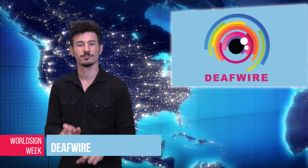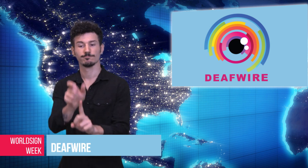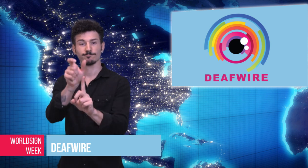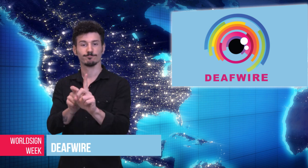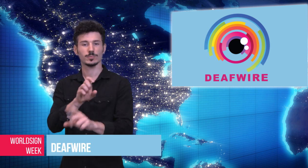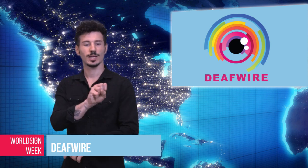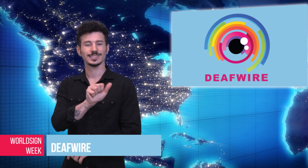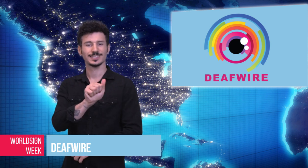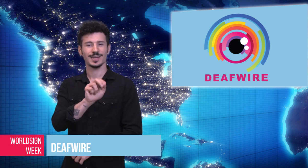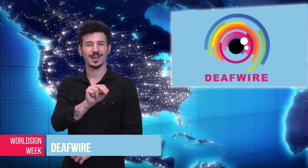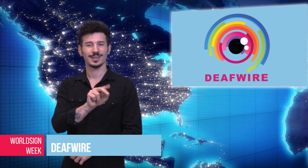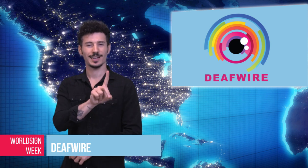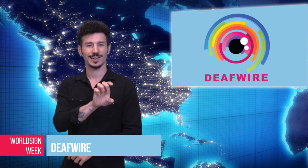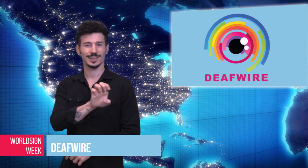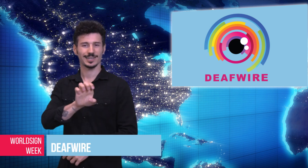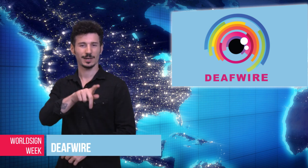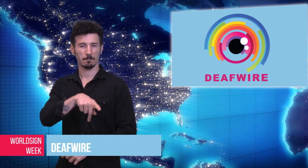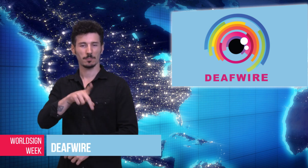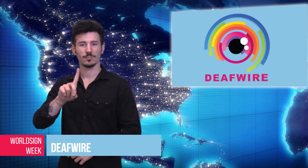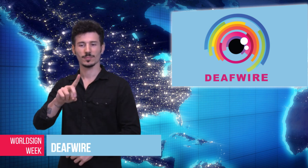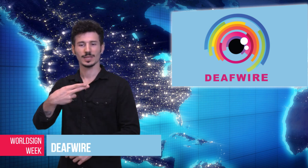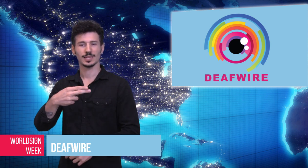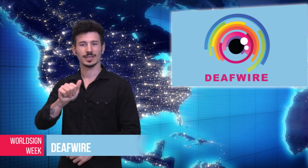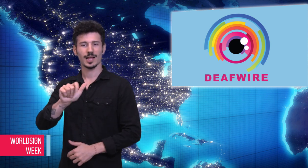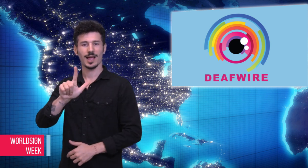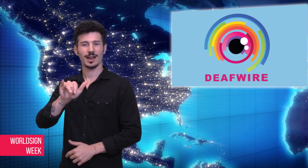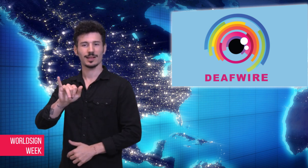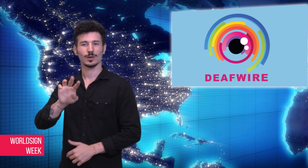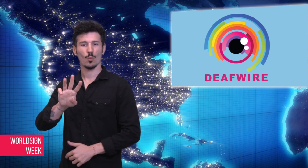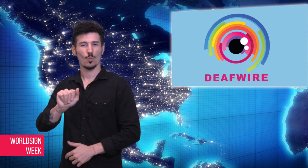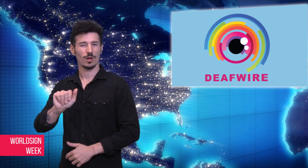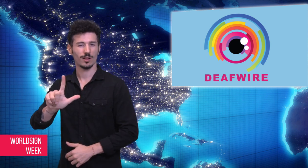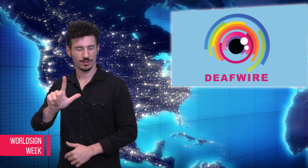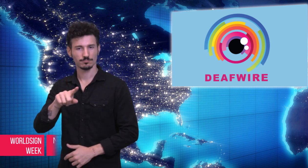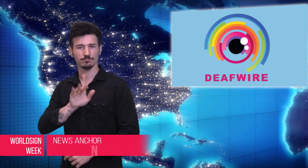Sandeep Dhaliwal, a Sikh police